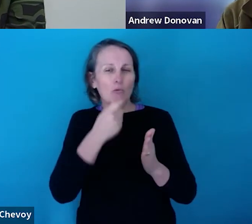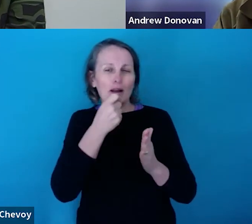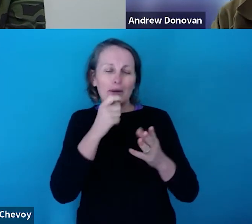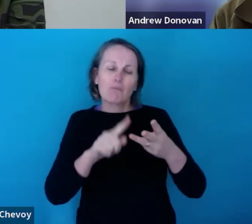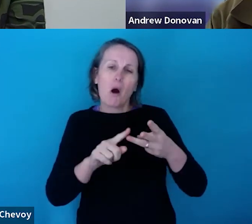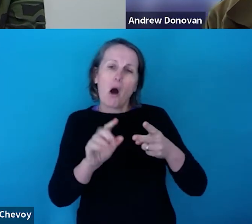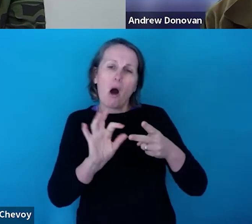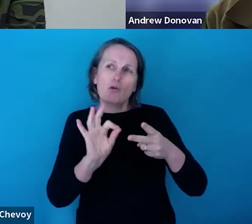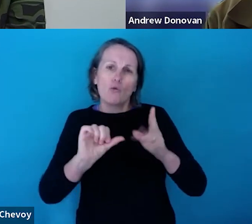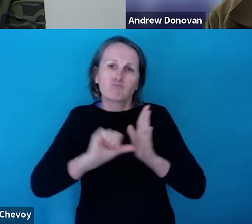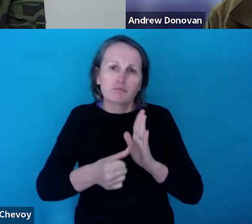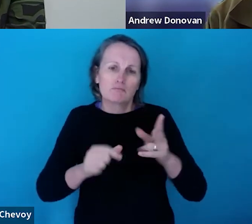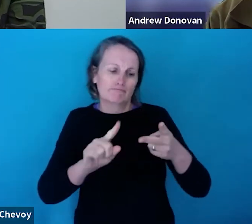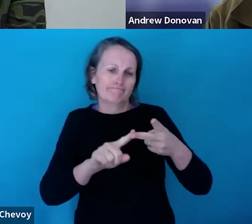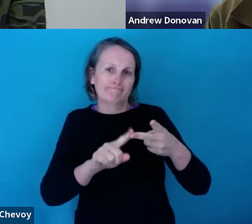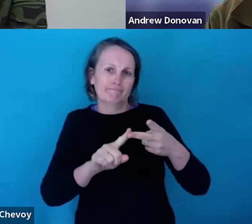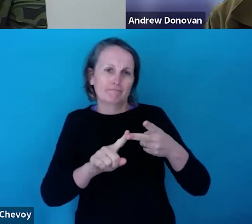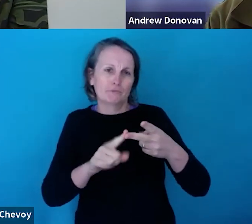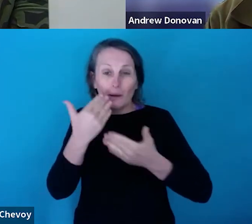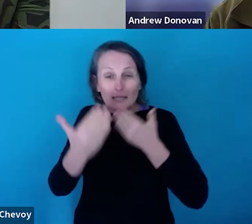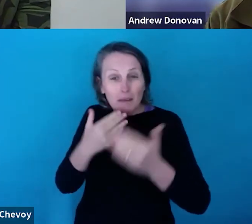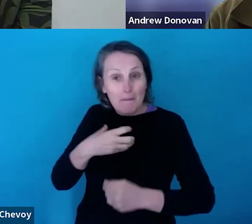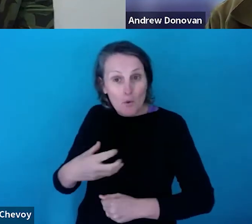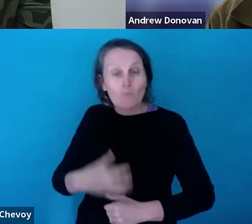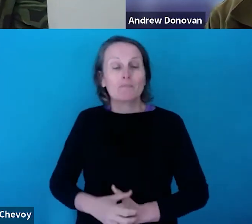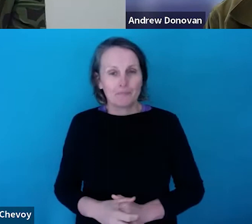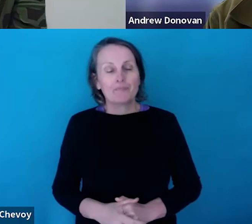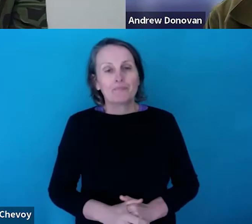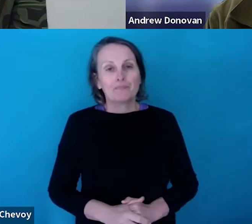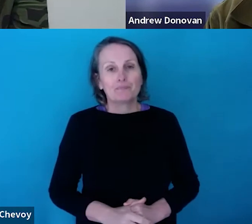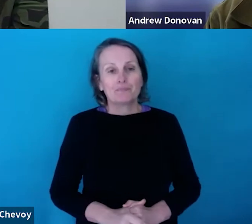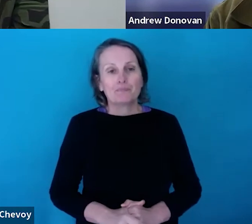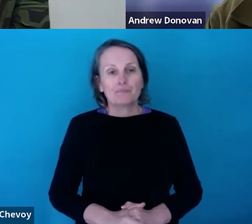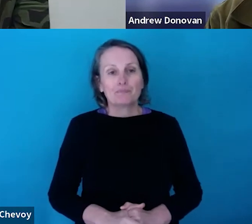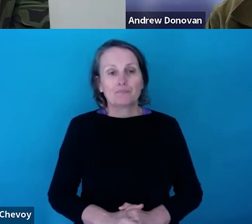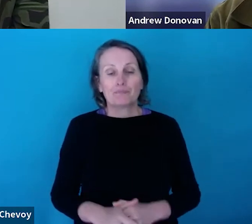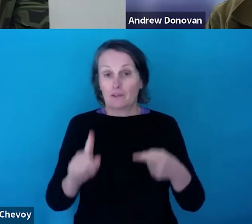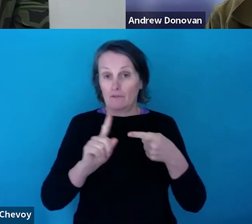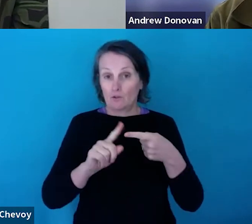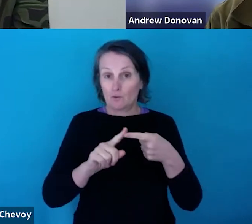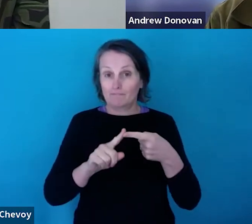can talk a little bit about those two points. Thanks, Andy. On the first point, first and foremost we want